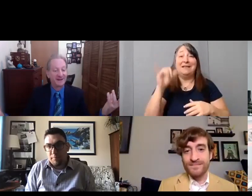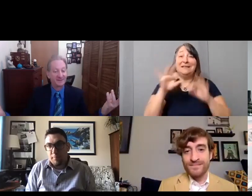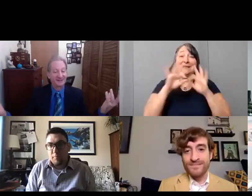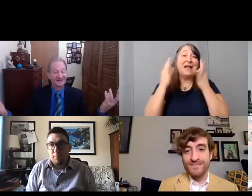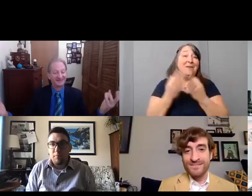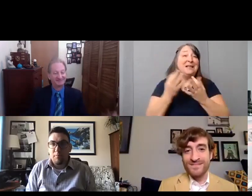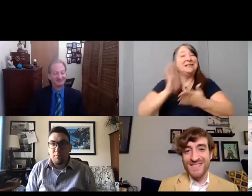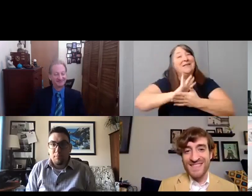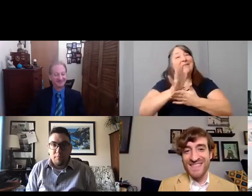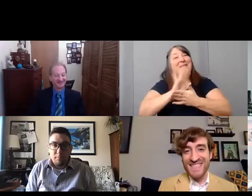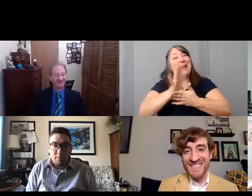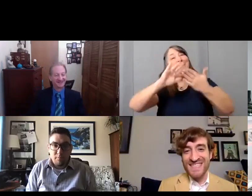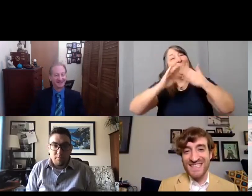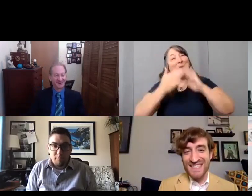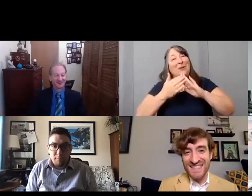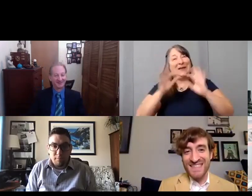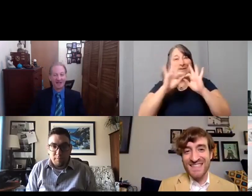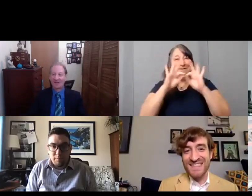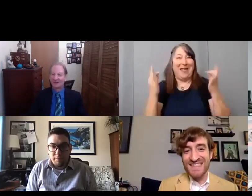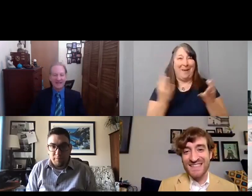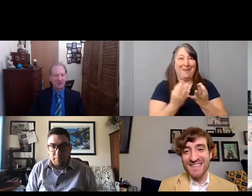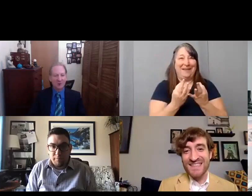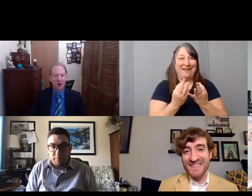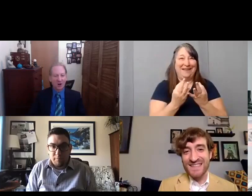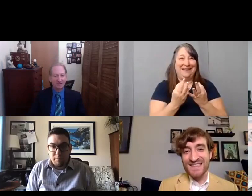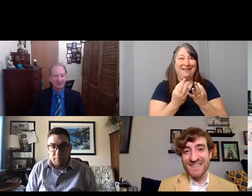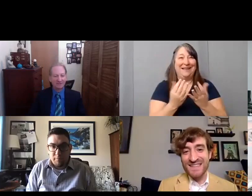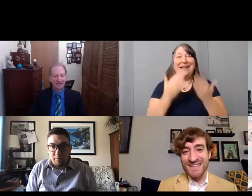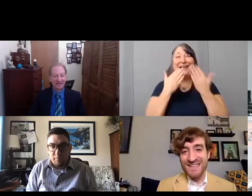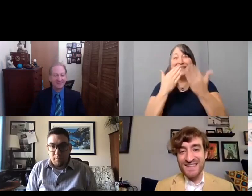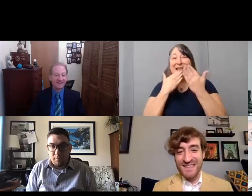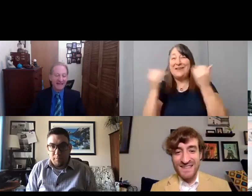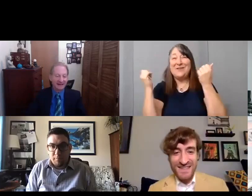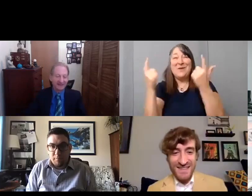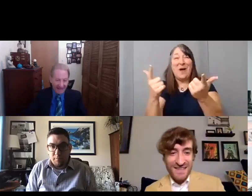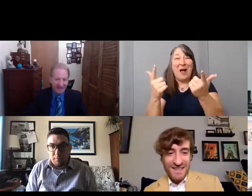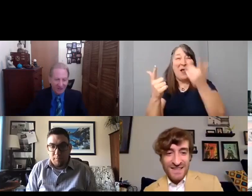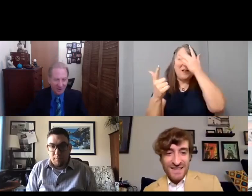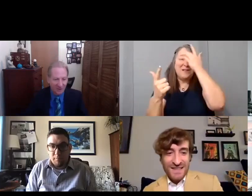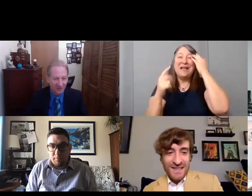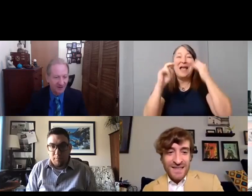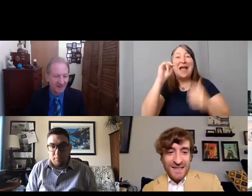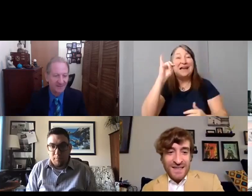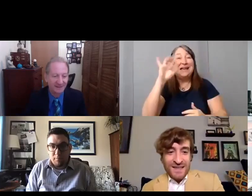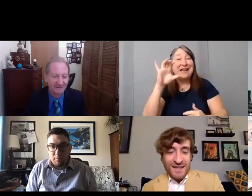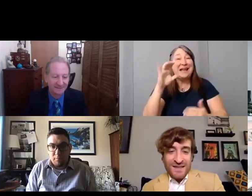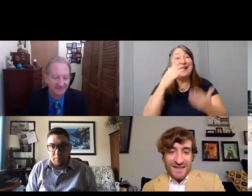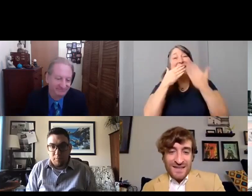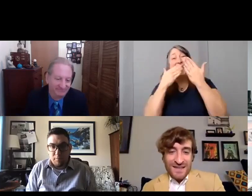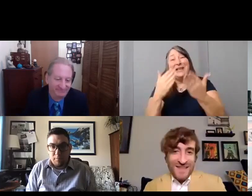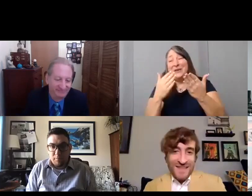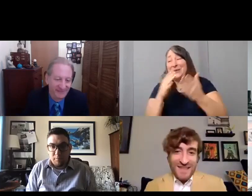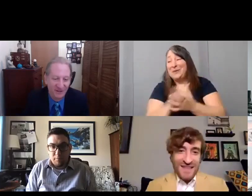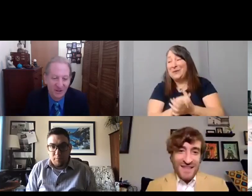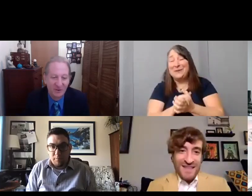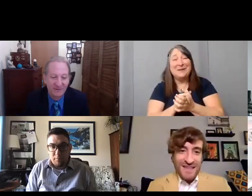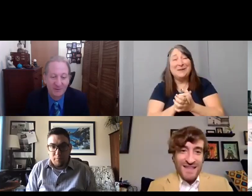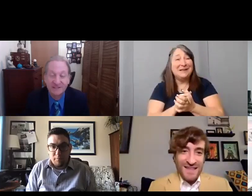Oh, thank you all, and Nic, thank you. I mean, you know, if it wasn't for you